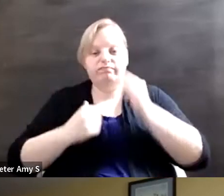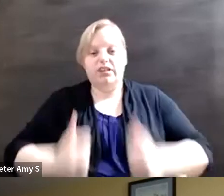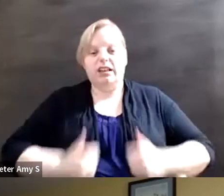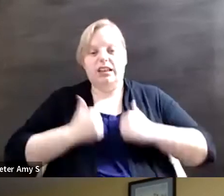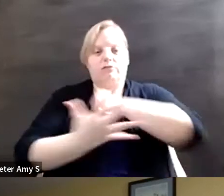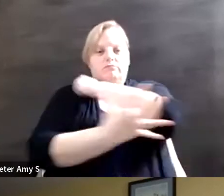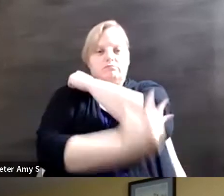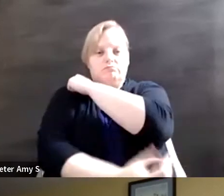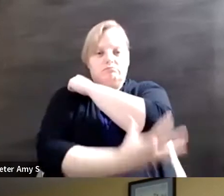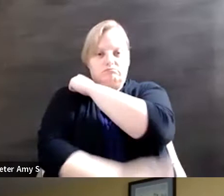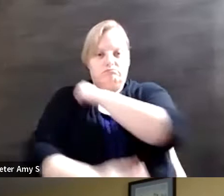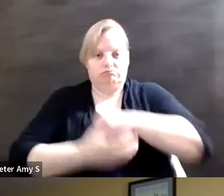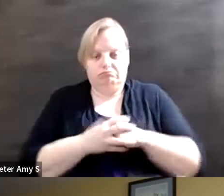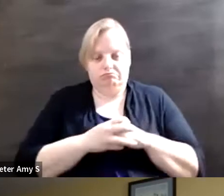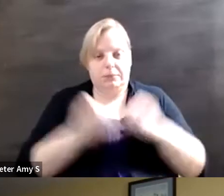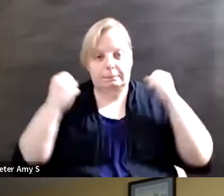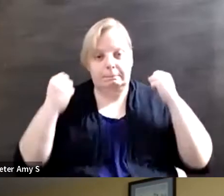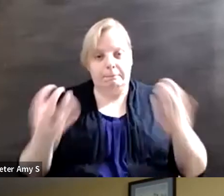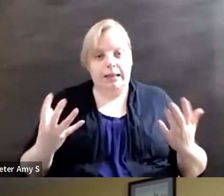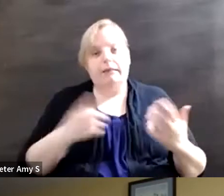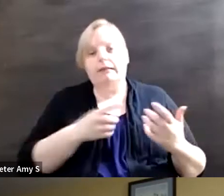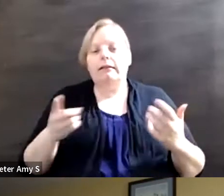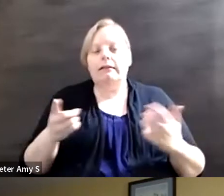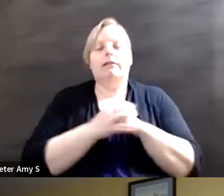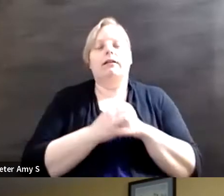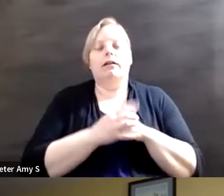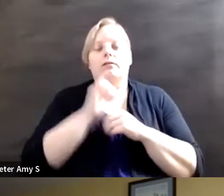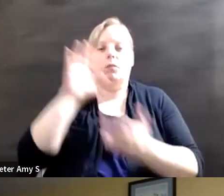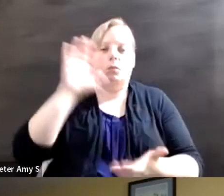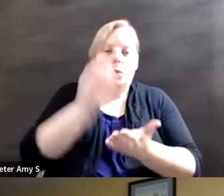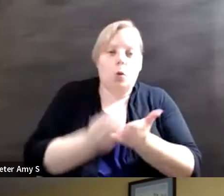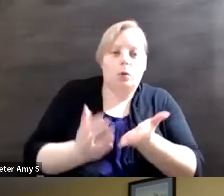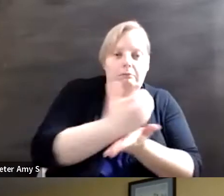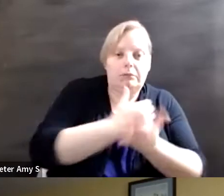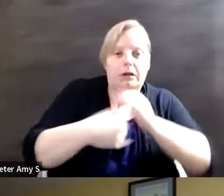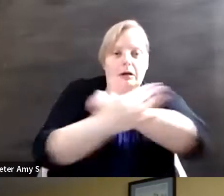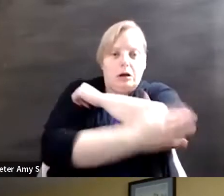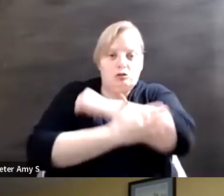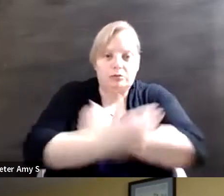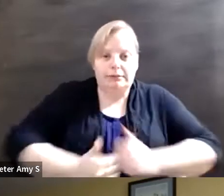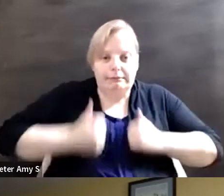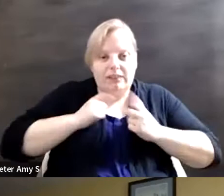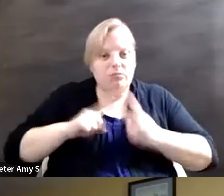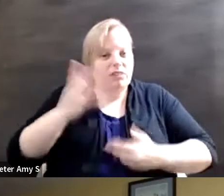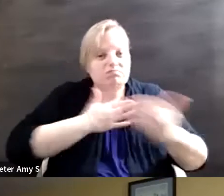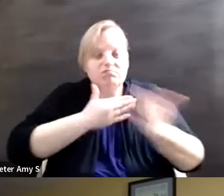Many of them live in in low-income countries but even in in high-income countries now you